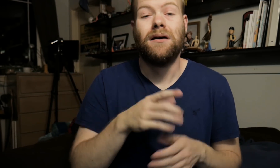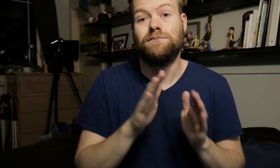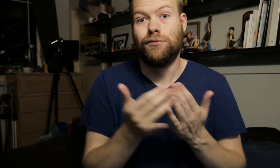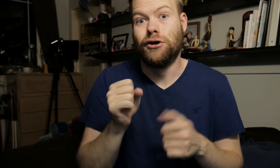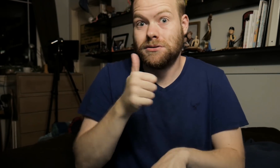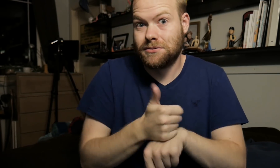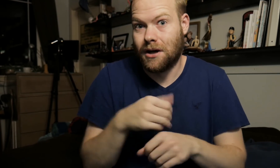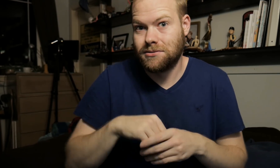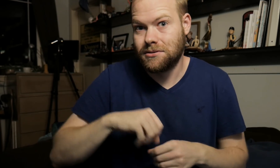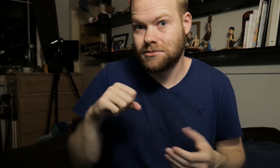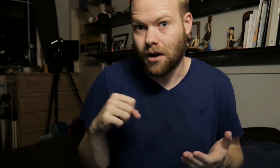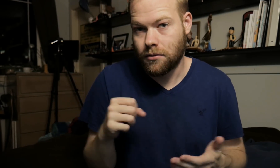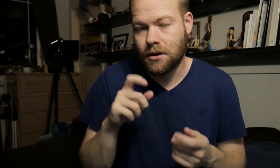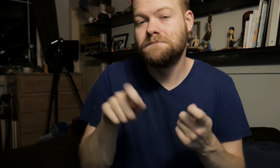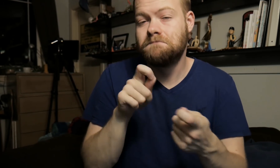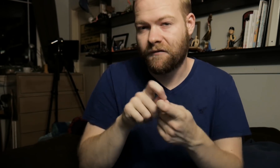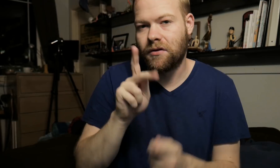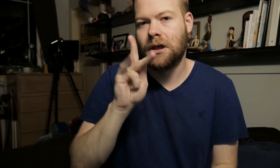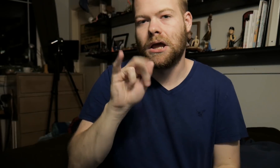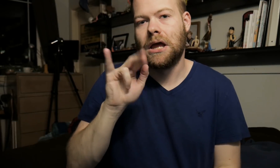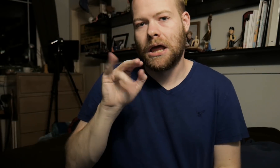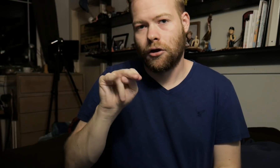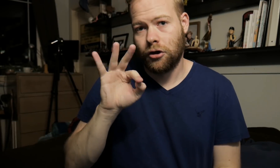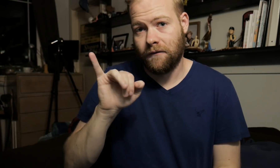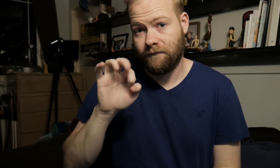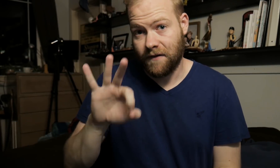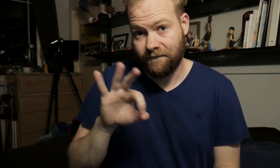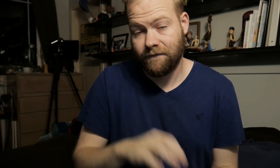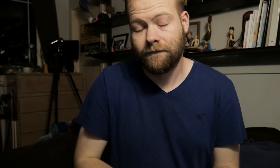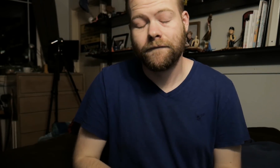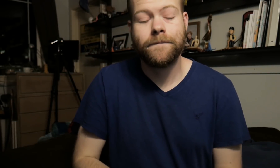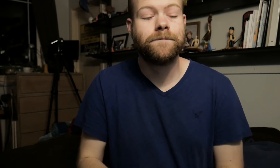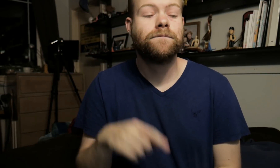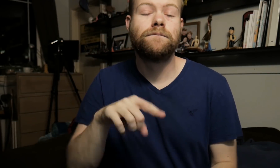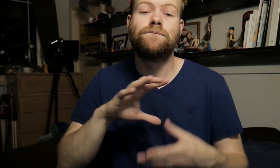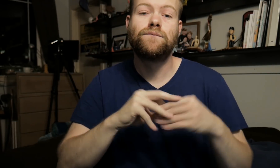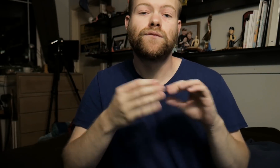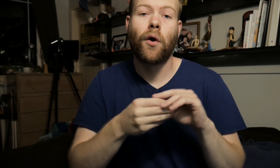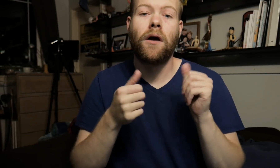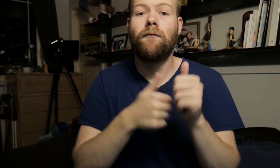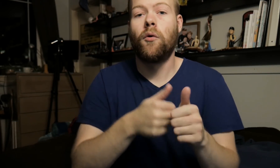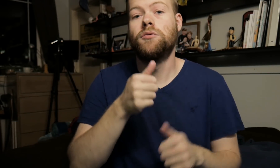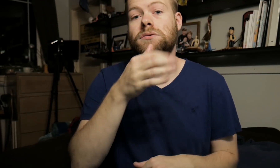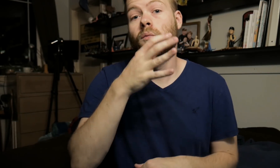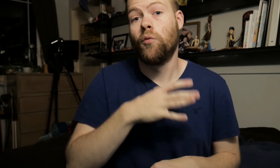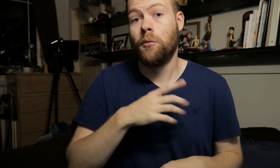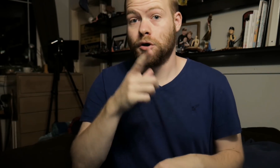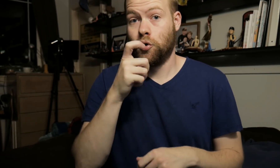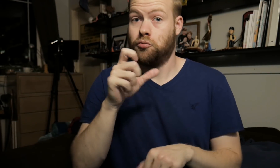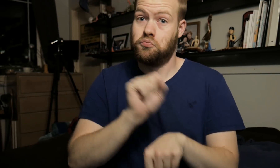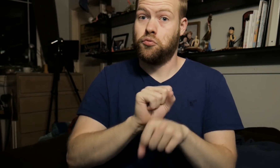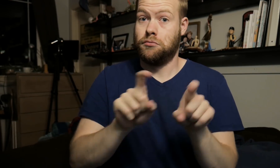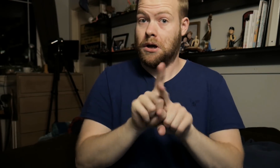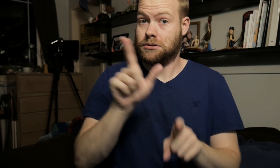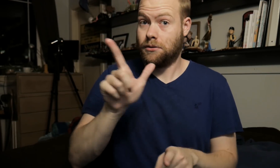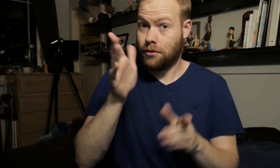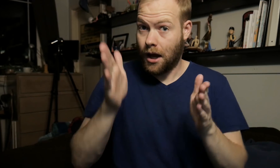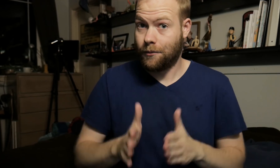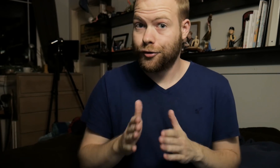This book is set in Scotland, specifically Kirrinfief. This story follows a woman who works as a librarian.